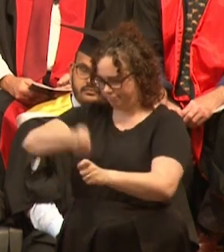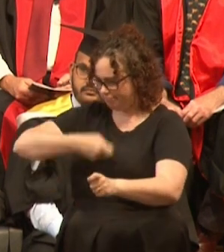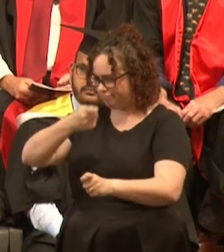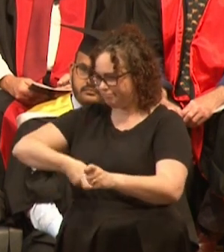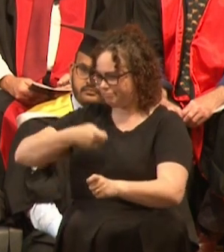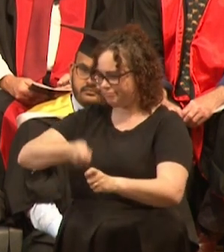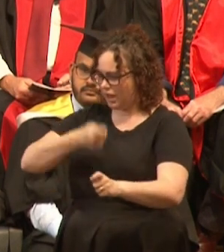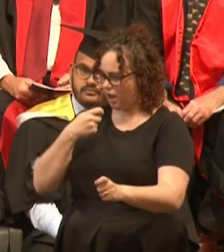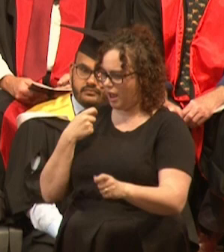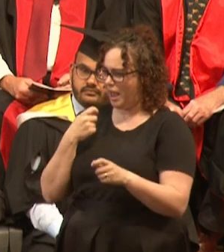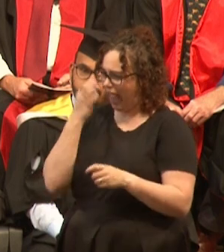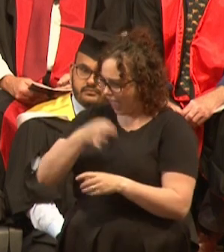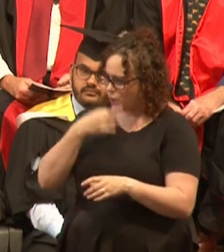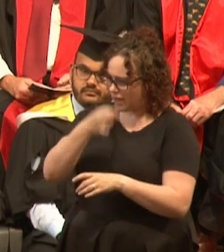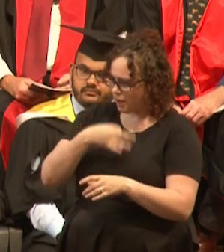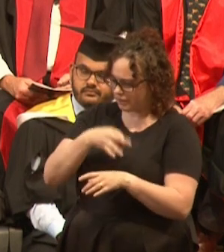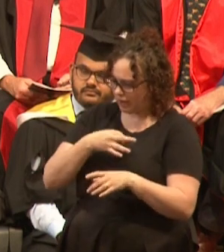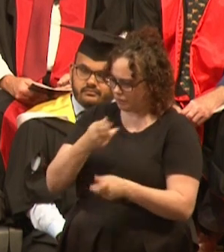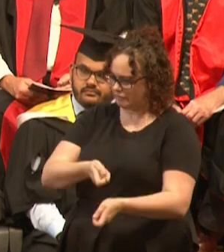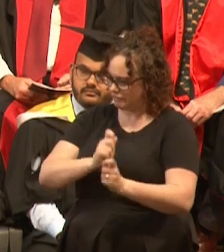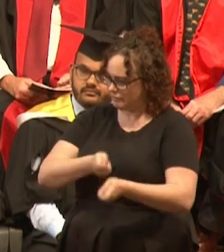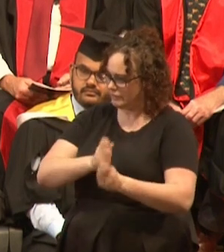He took Ernest Hemingway a little bit too literally.